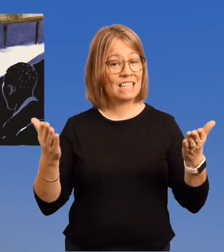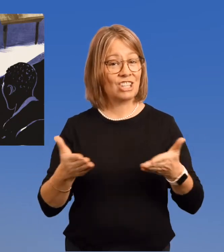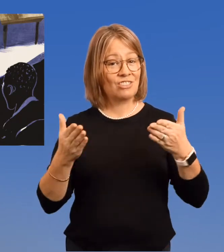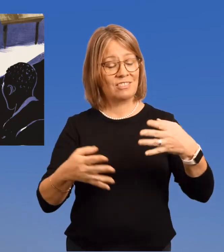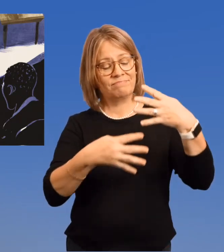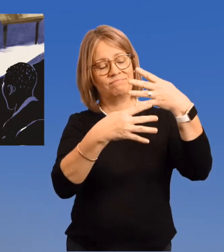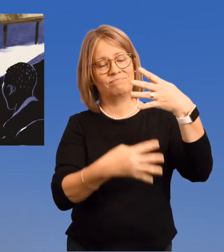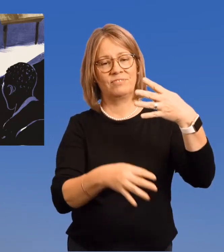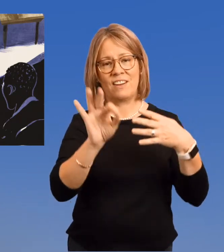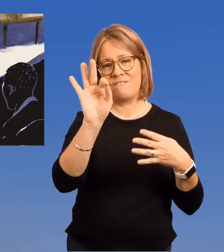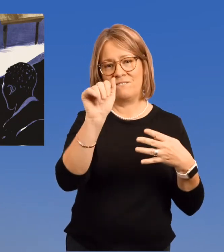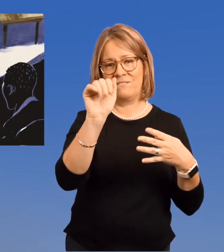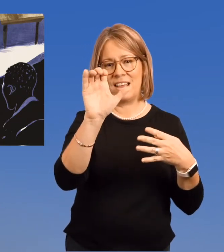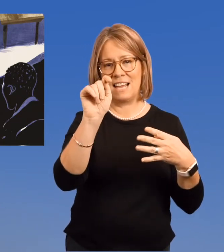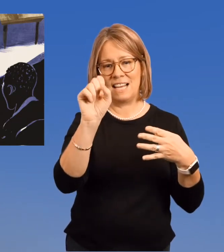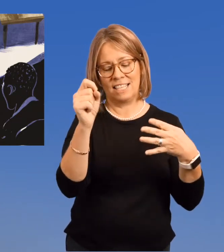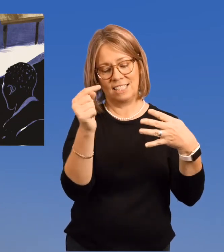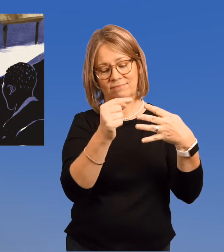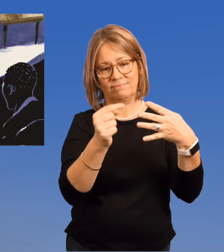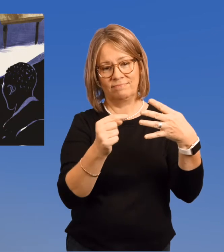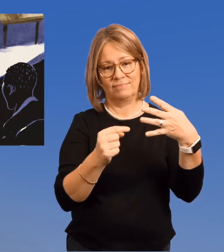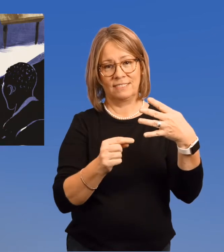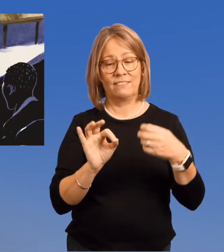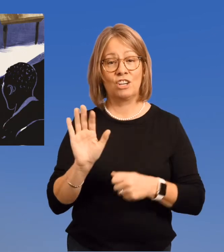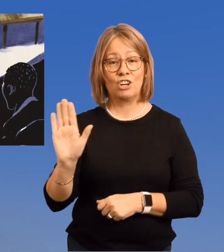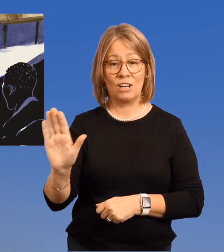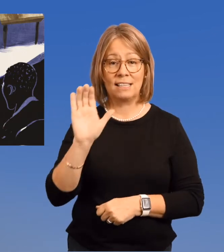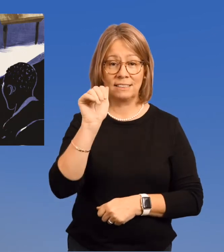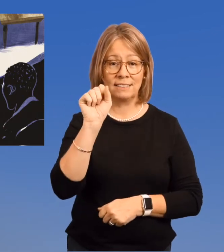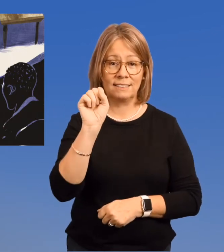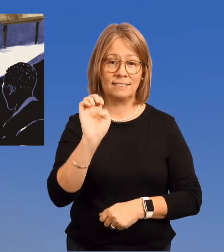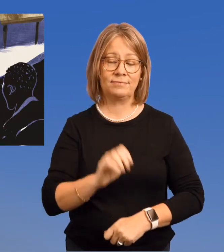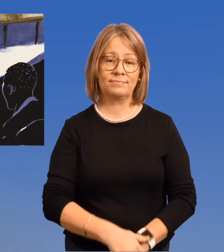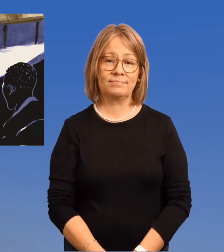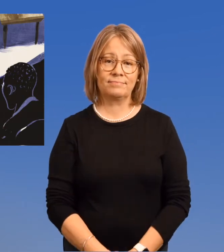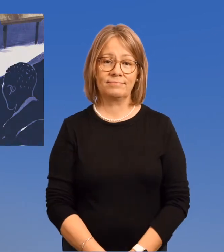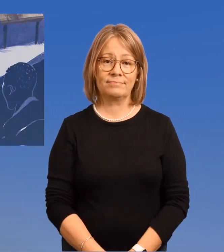Here are the facts of her case.